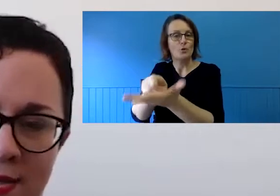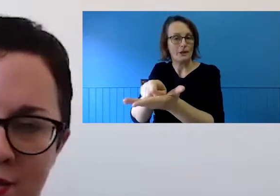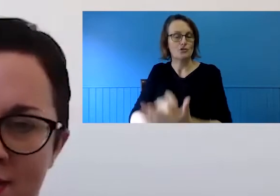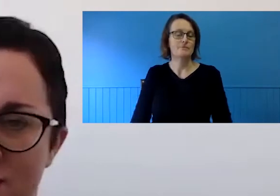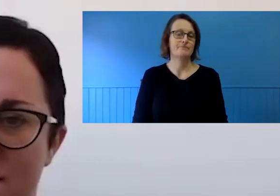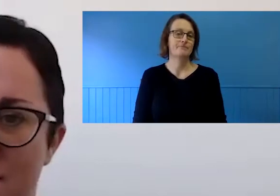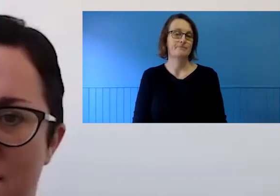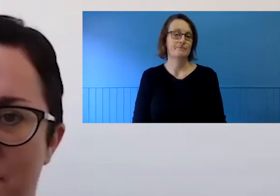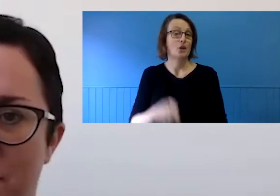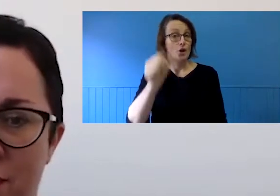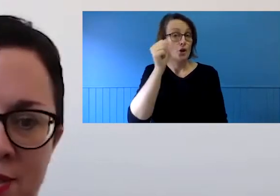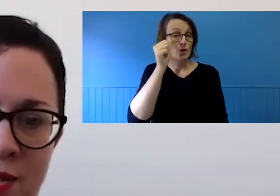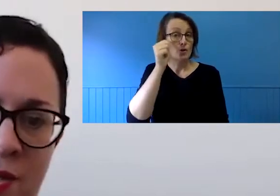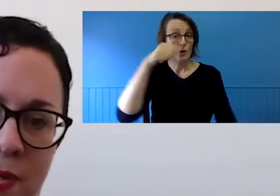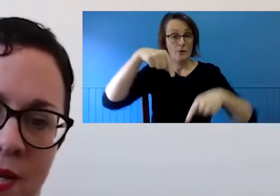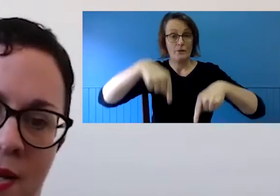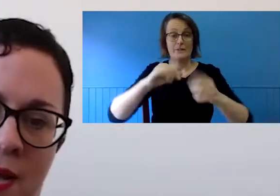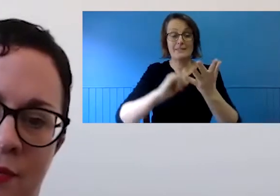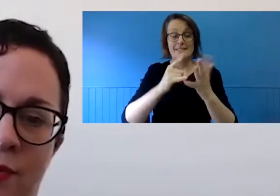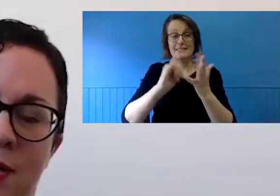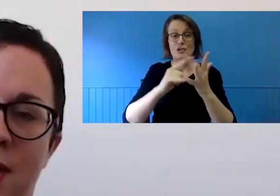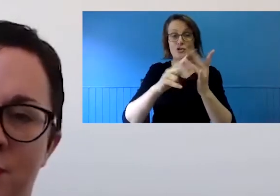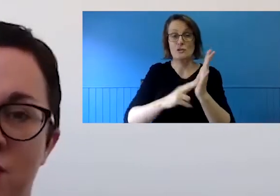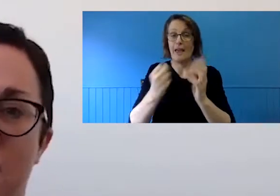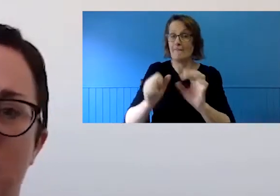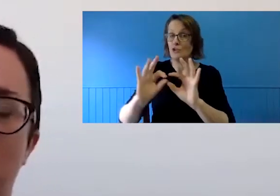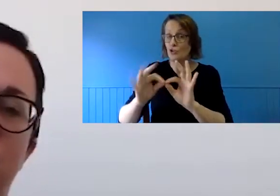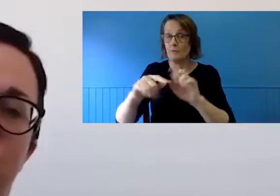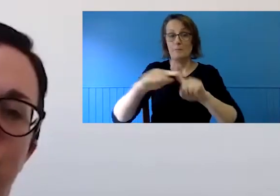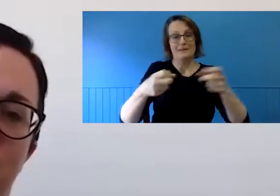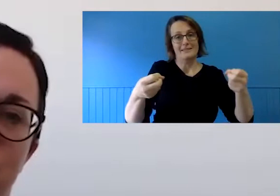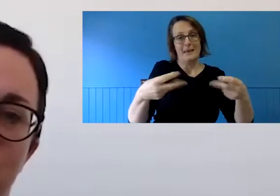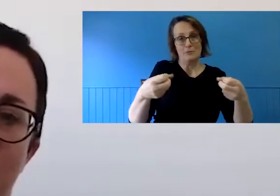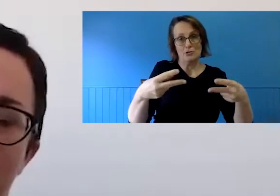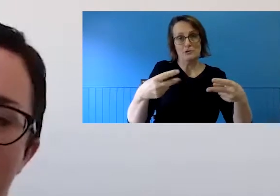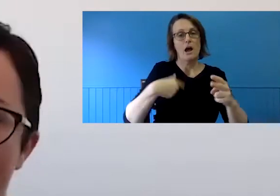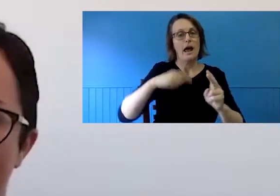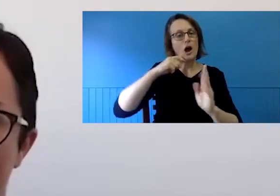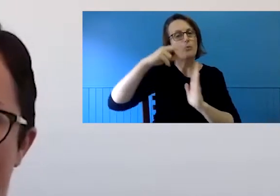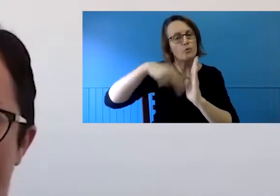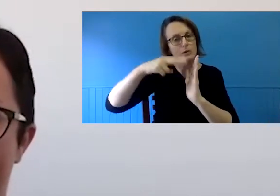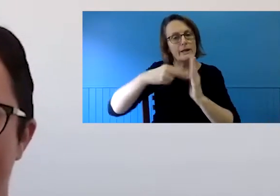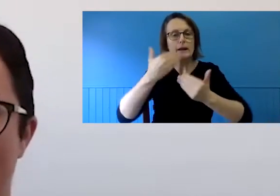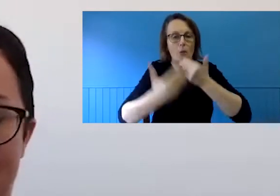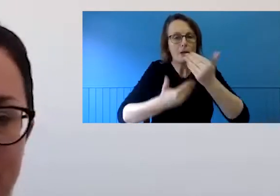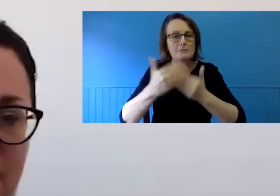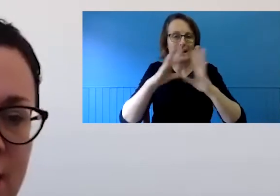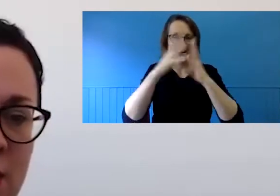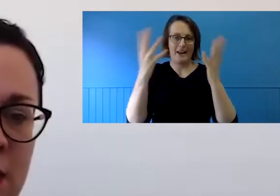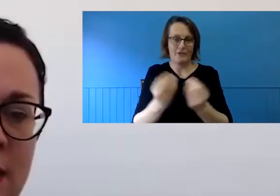As you know, this session is both Auslan-interpreted and live captioned. I will read and share everything on my screen.